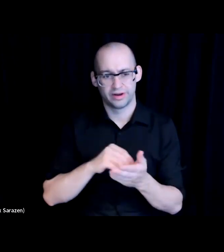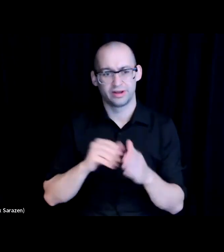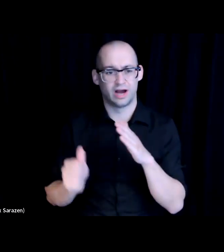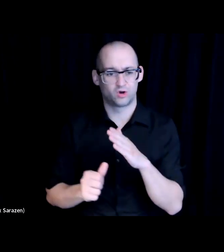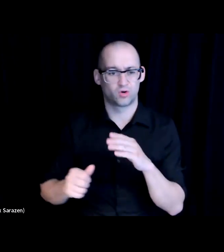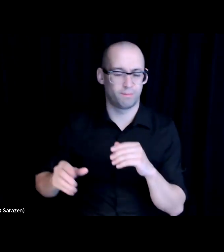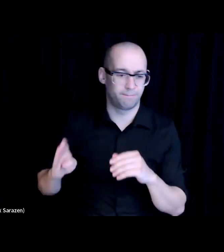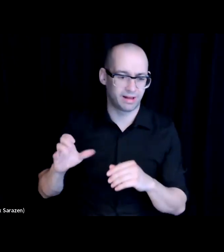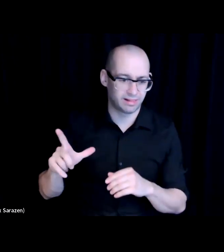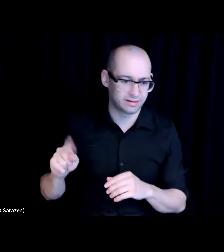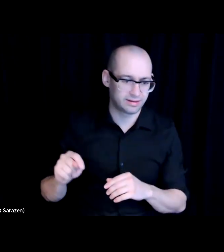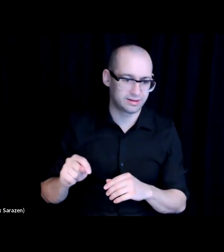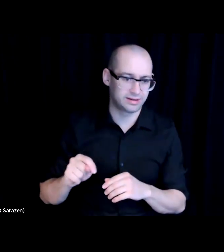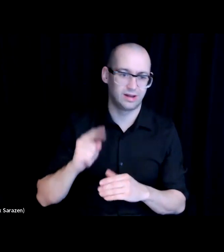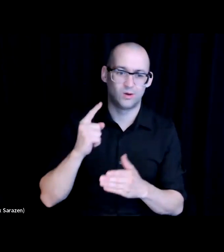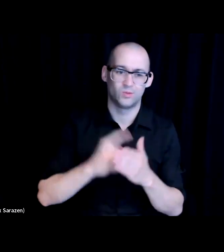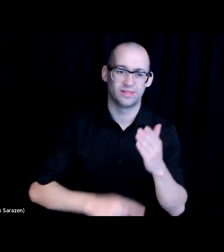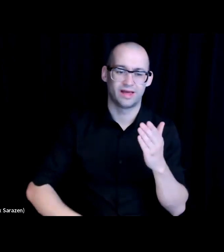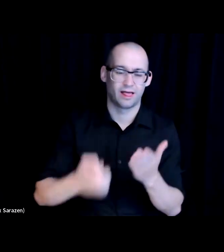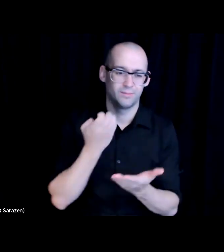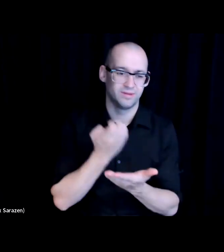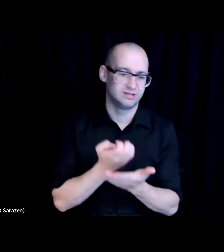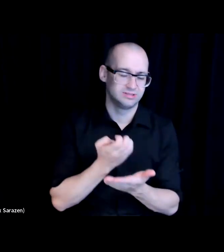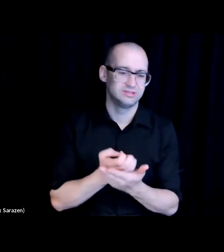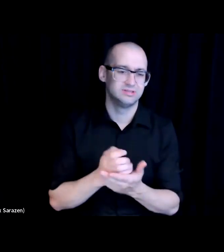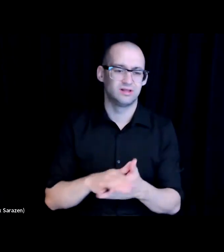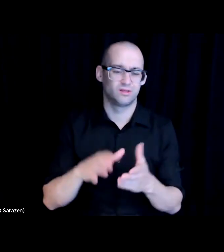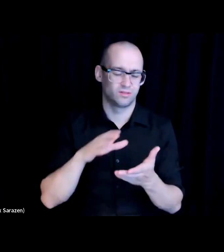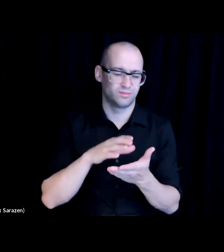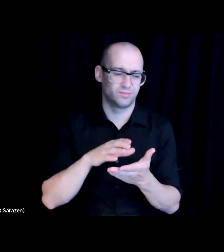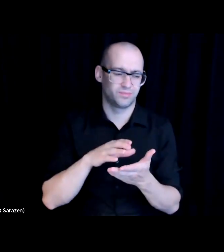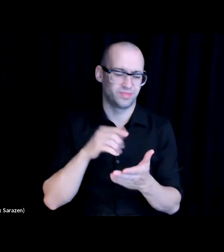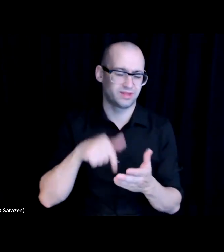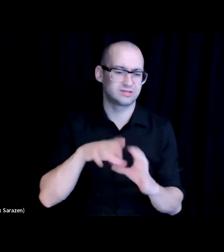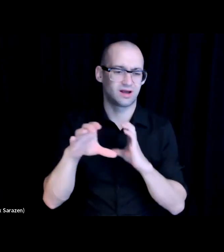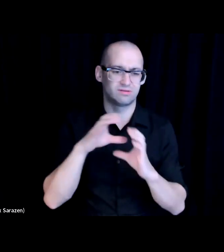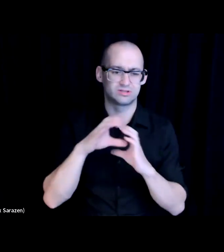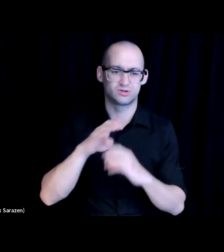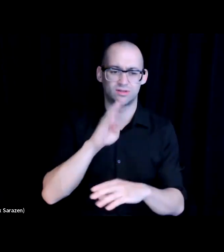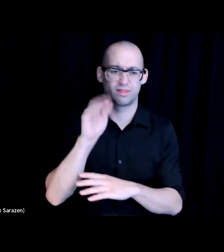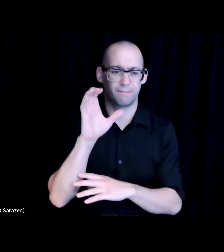are those elements? And I think this conversation obviously being backed with some of the dollars that are going